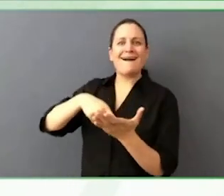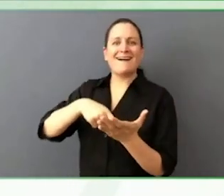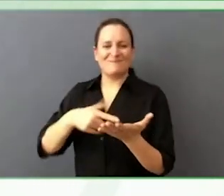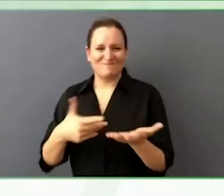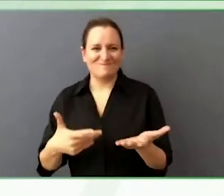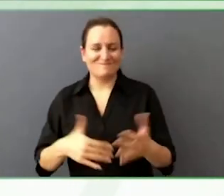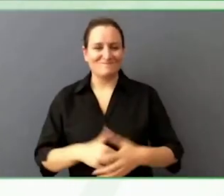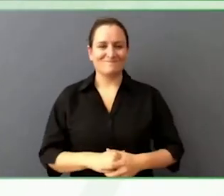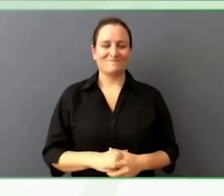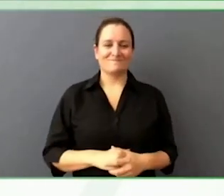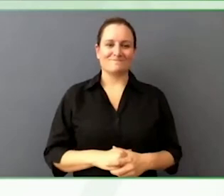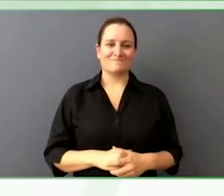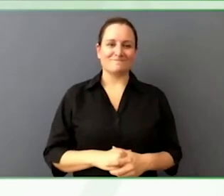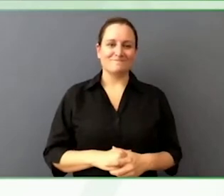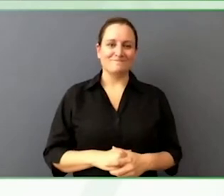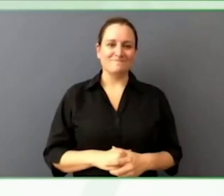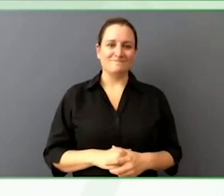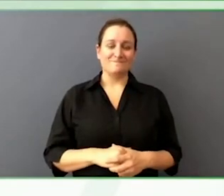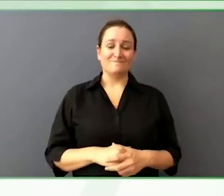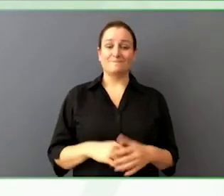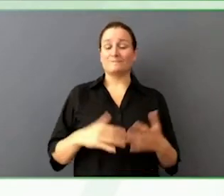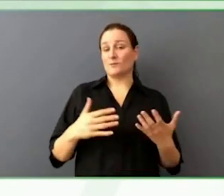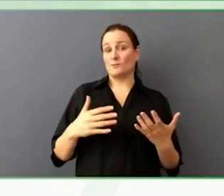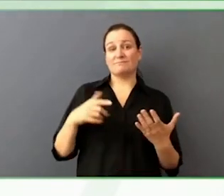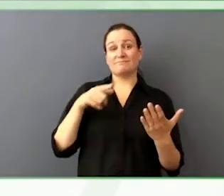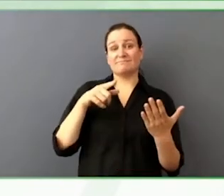need a different format, that benefits everybody.